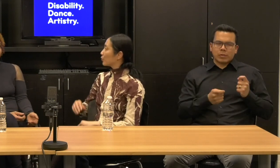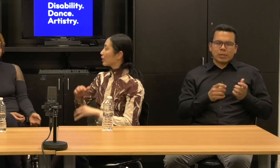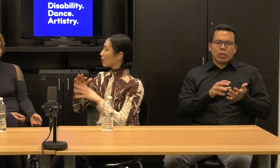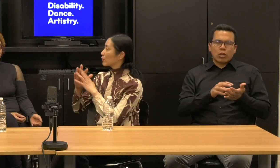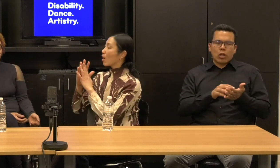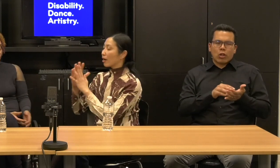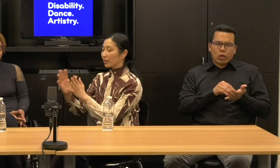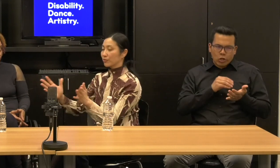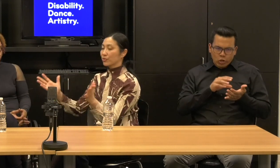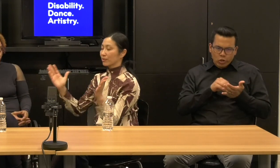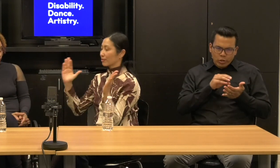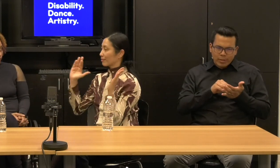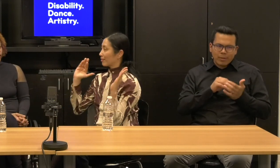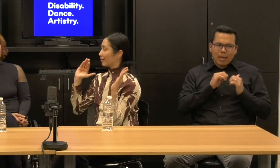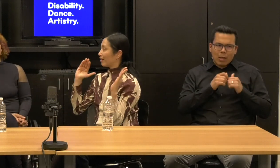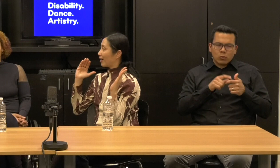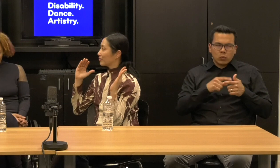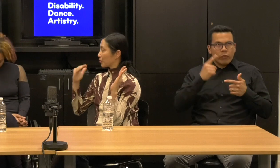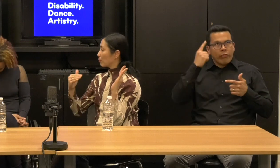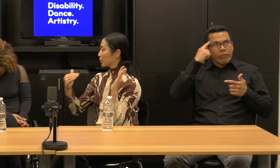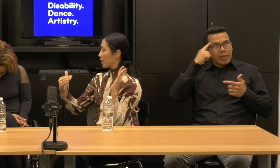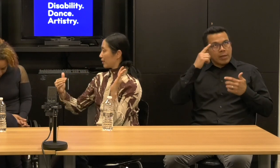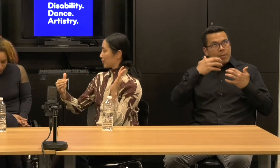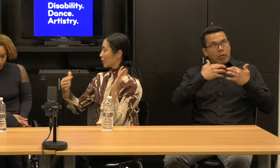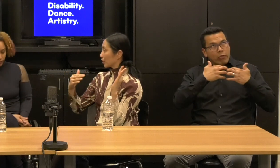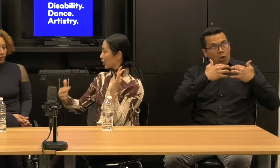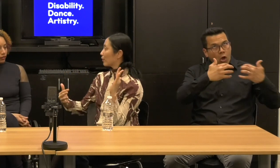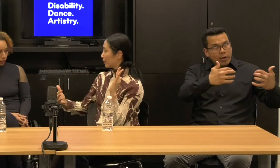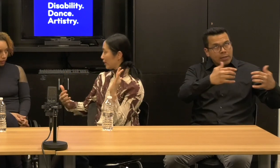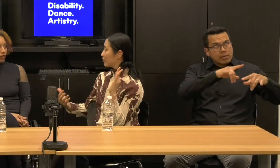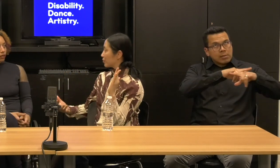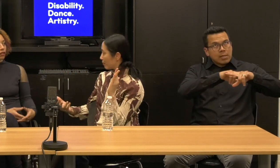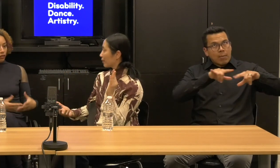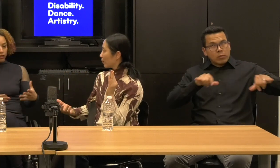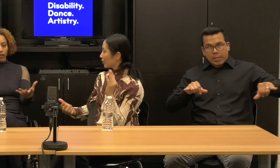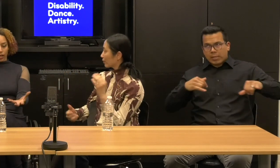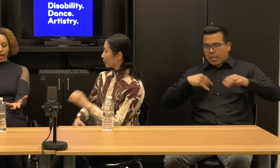So, so you're thinking about your audience simultaneously concurrently as you make work.